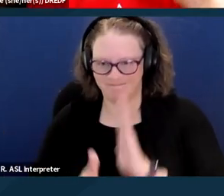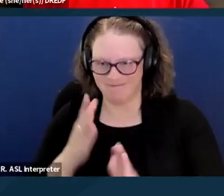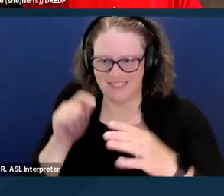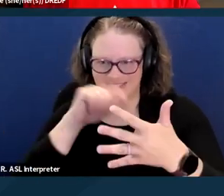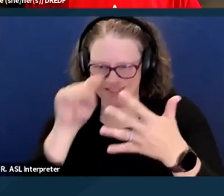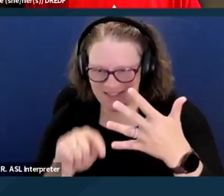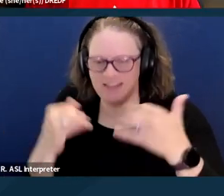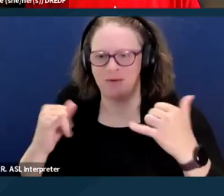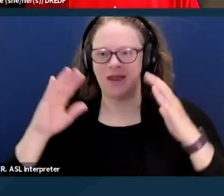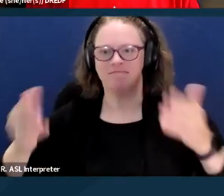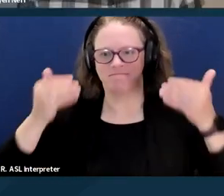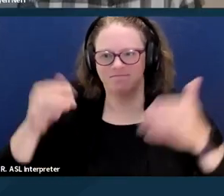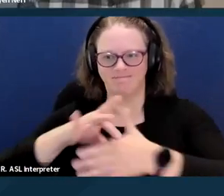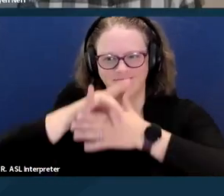And yes, this is recorded.